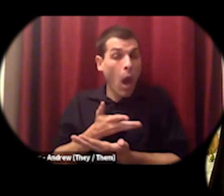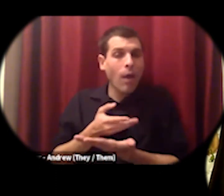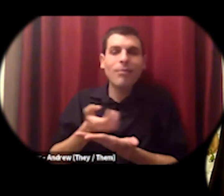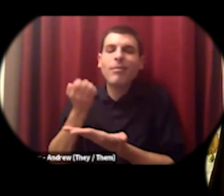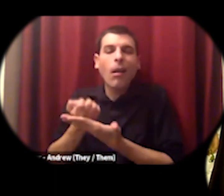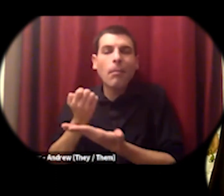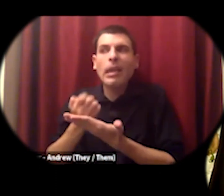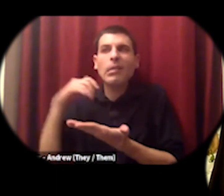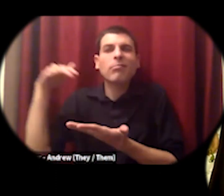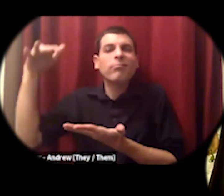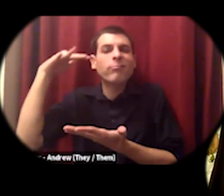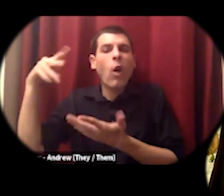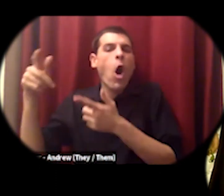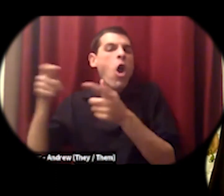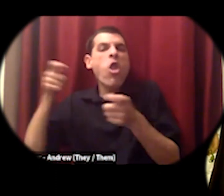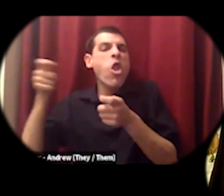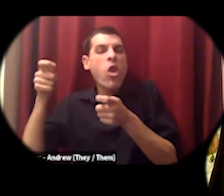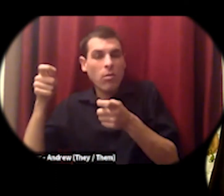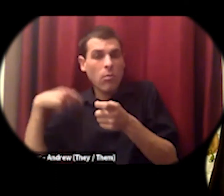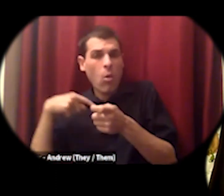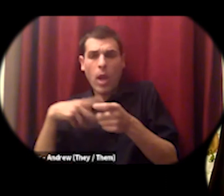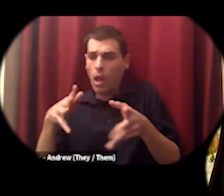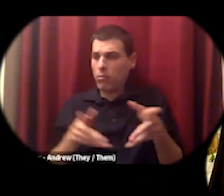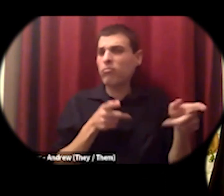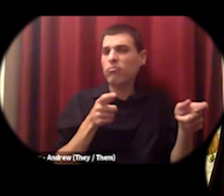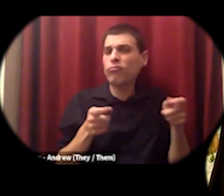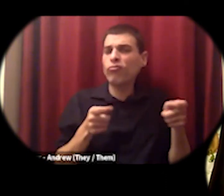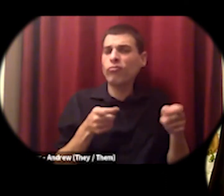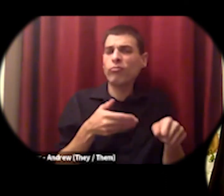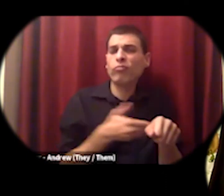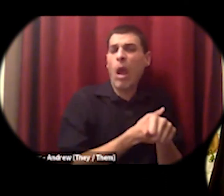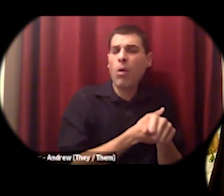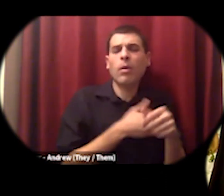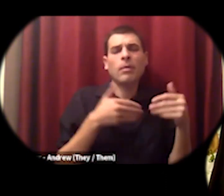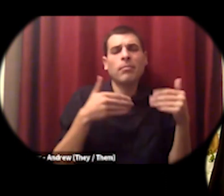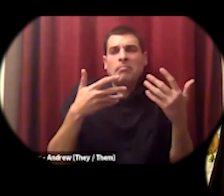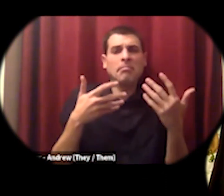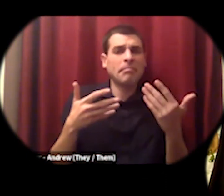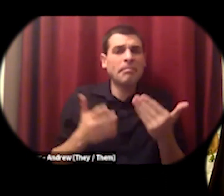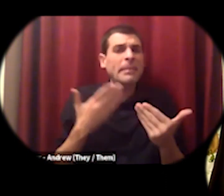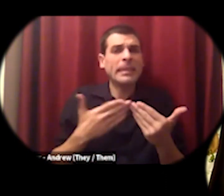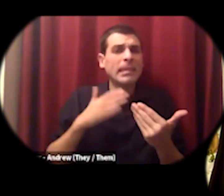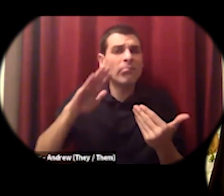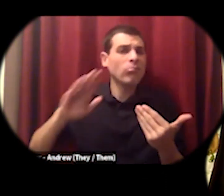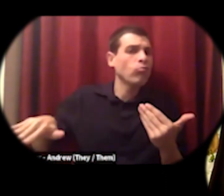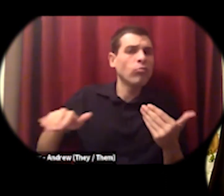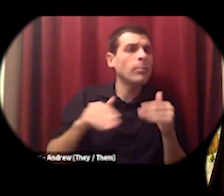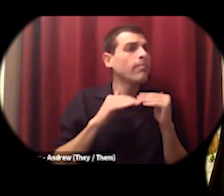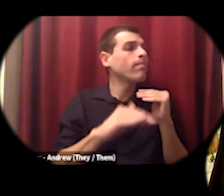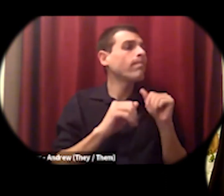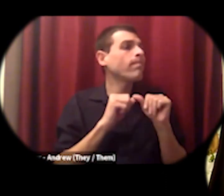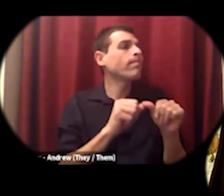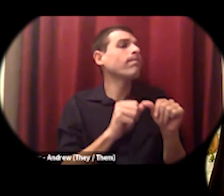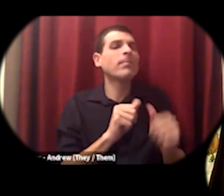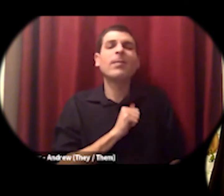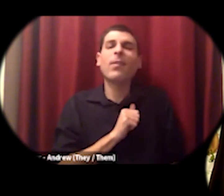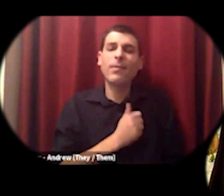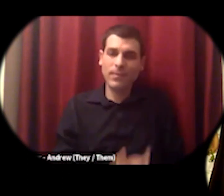you know in the practicing of gives us the the skills and techniques for more collaborative